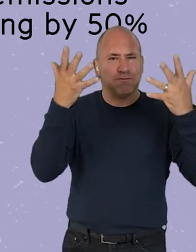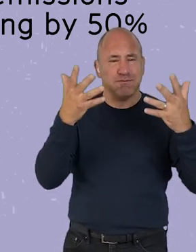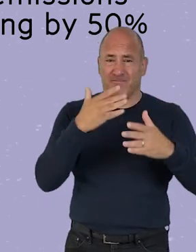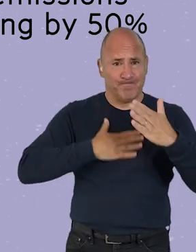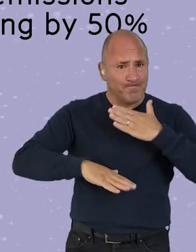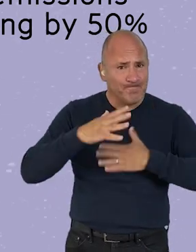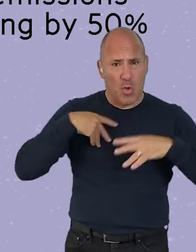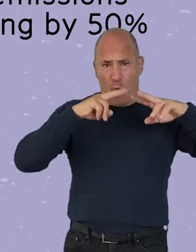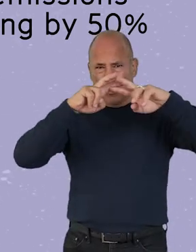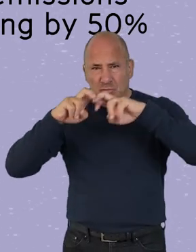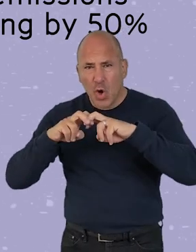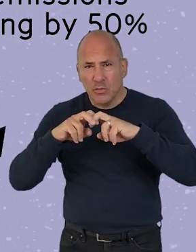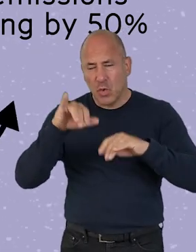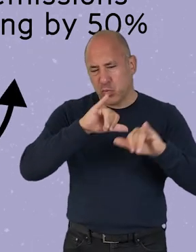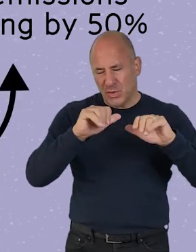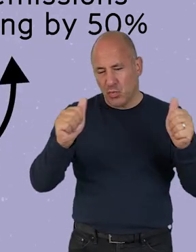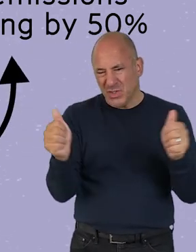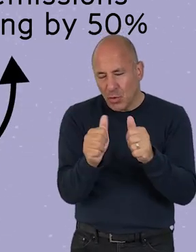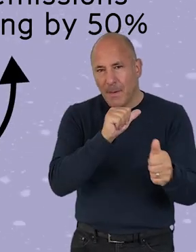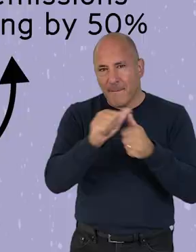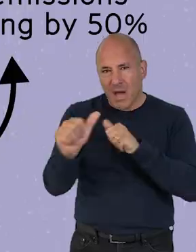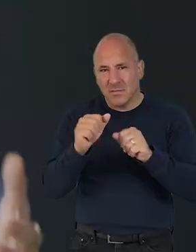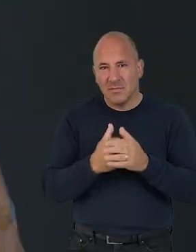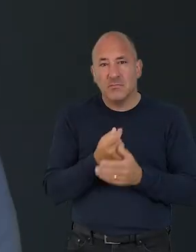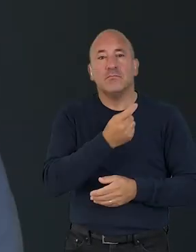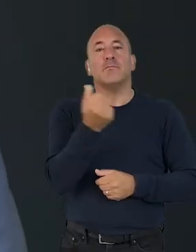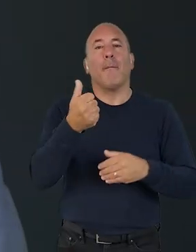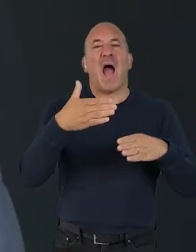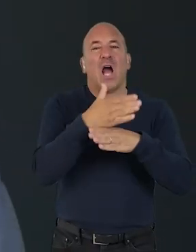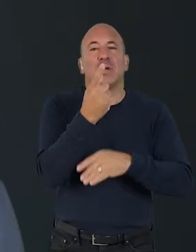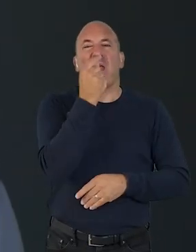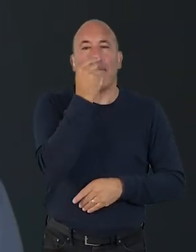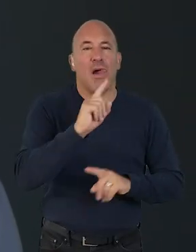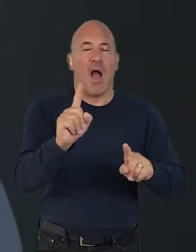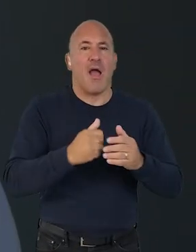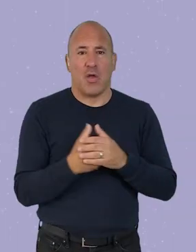or researching what reduction methods may work best for you. Some examples of action enablers are: